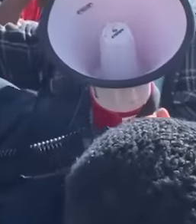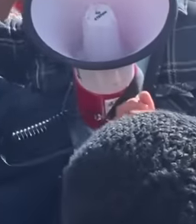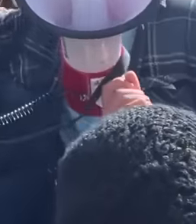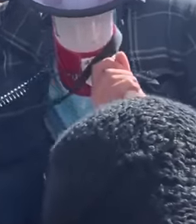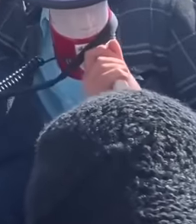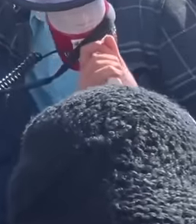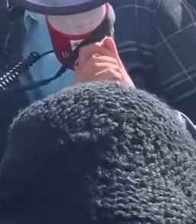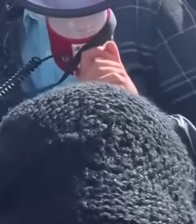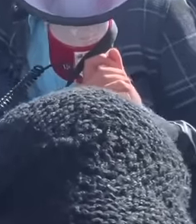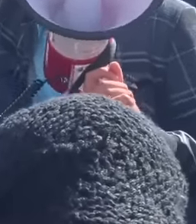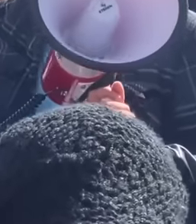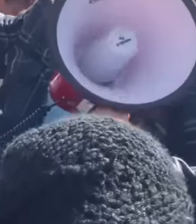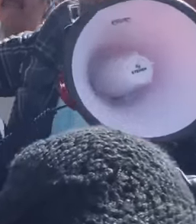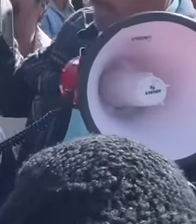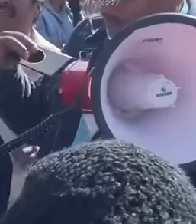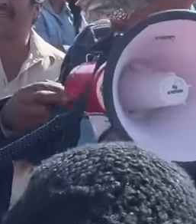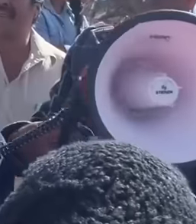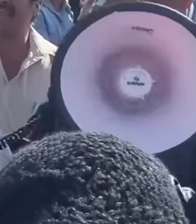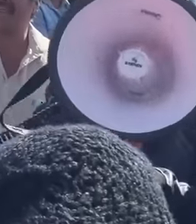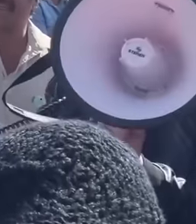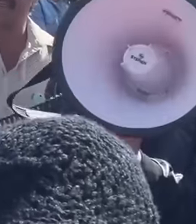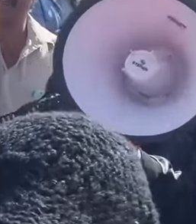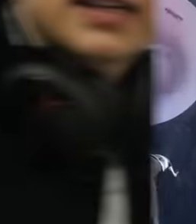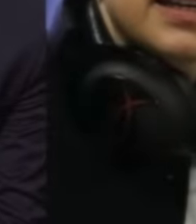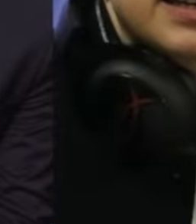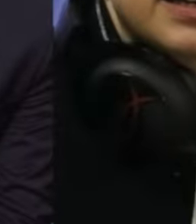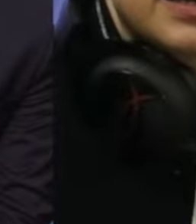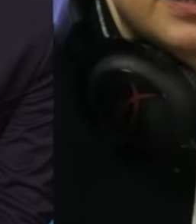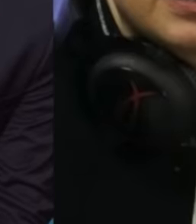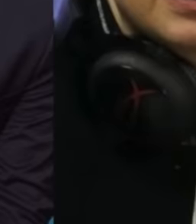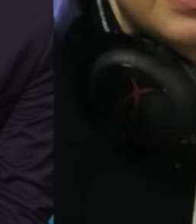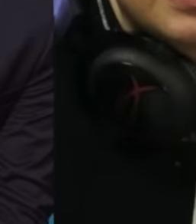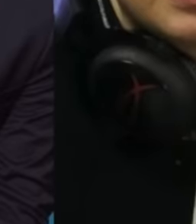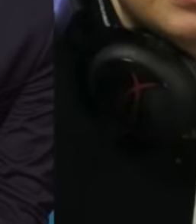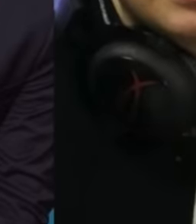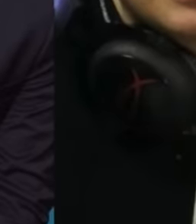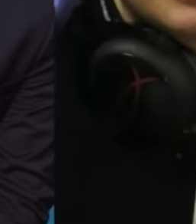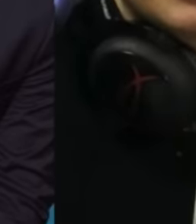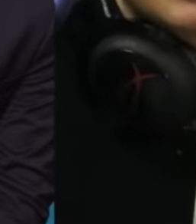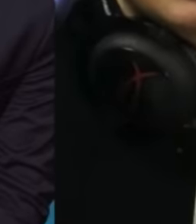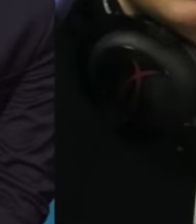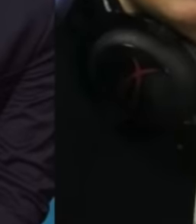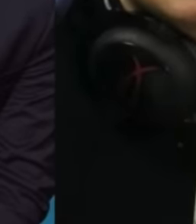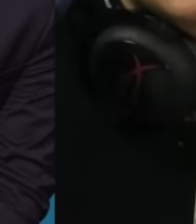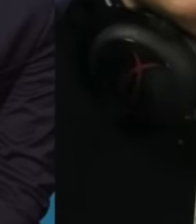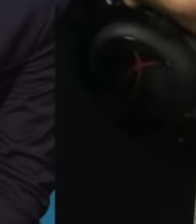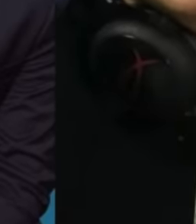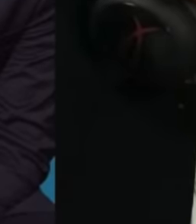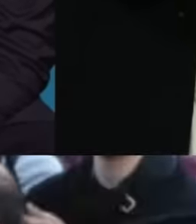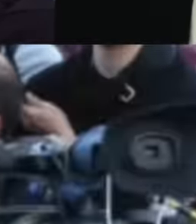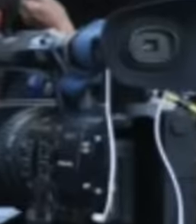office and yet the opponents continue to do everything they can to damage the